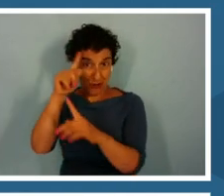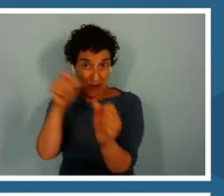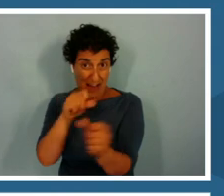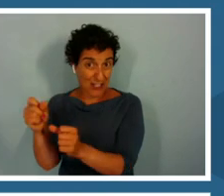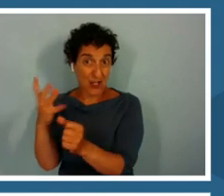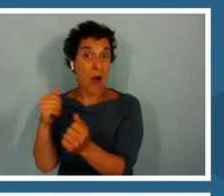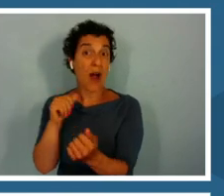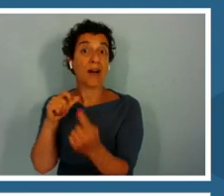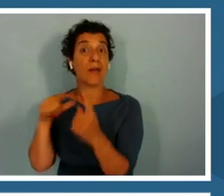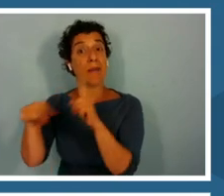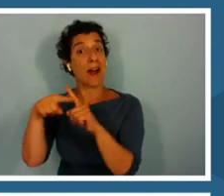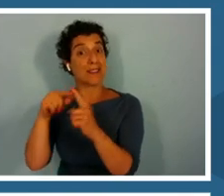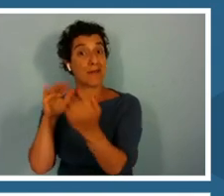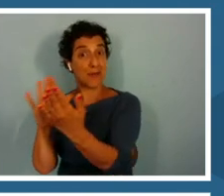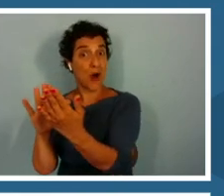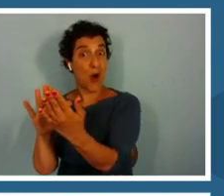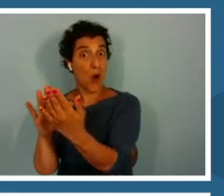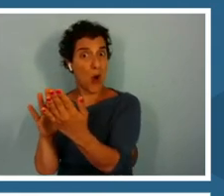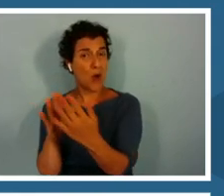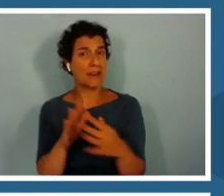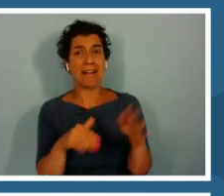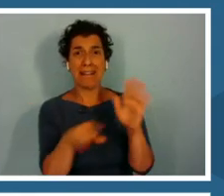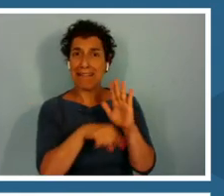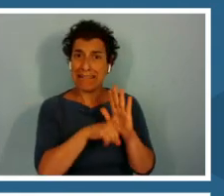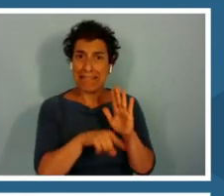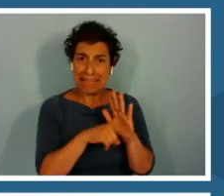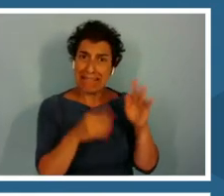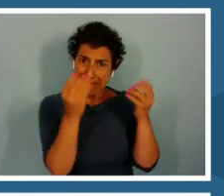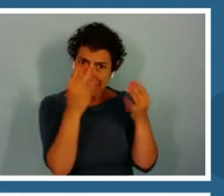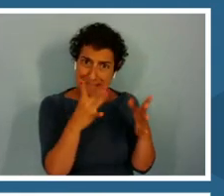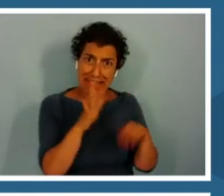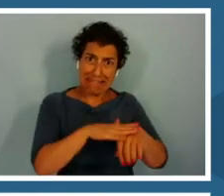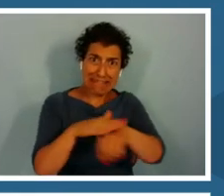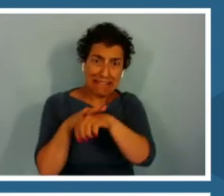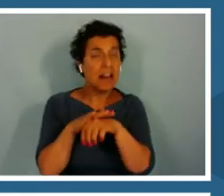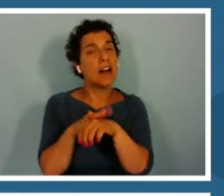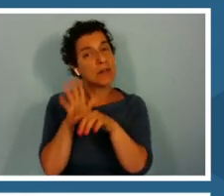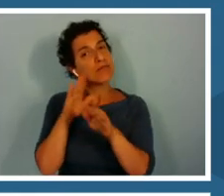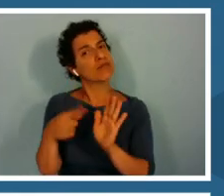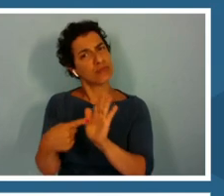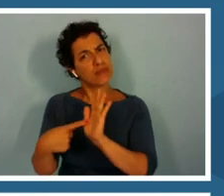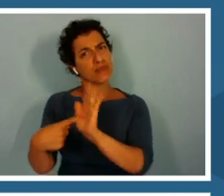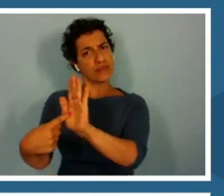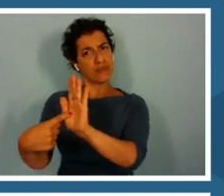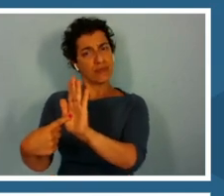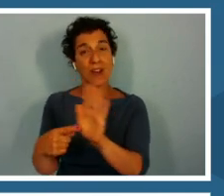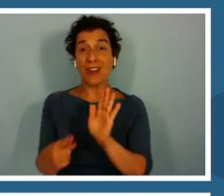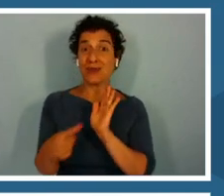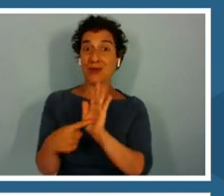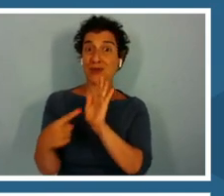Our approach was to display these funny creatures with really interesting personalities.